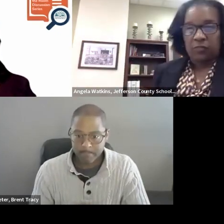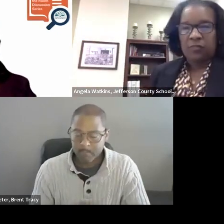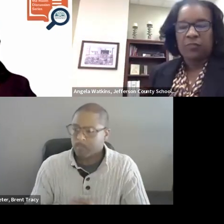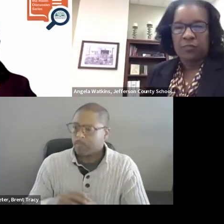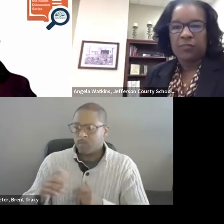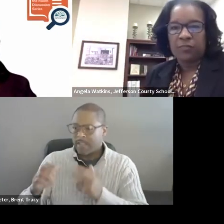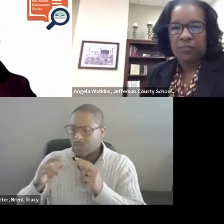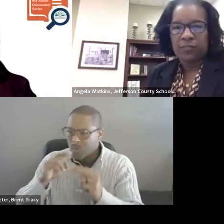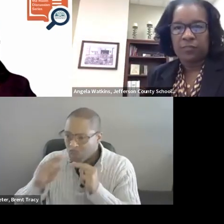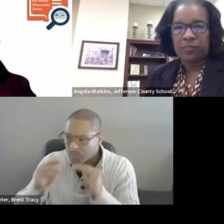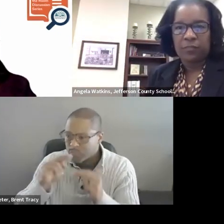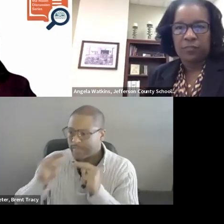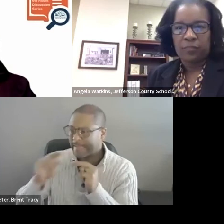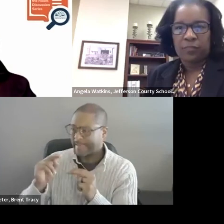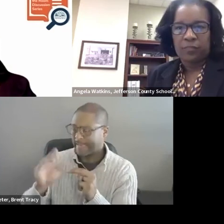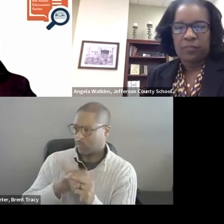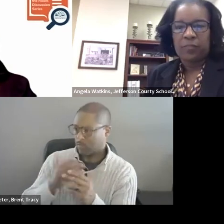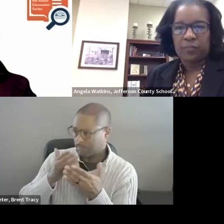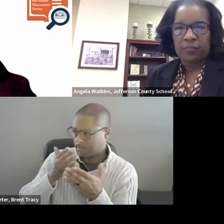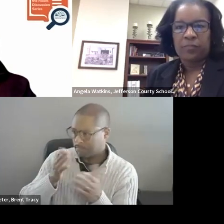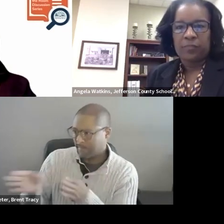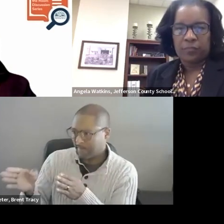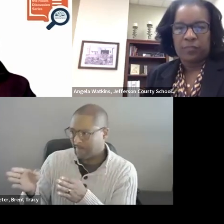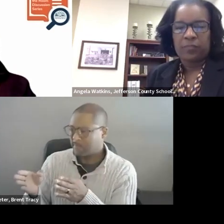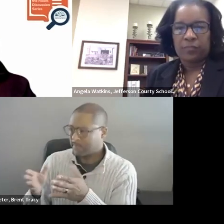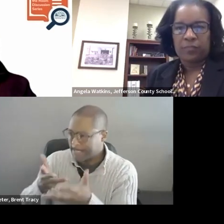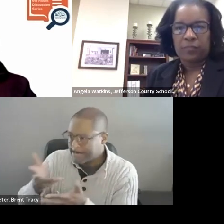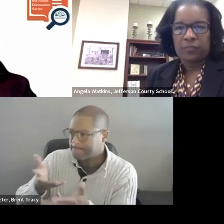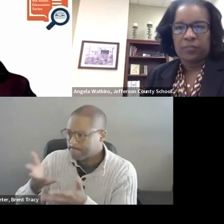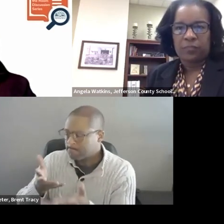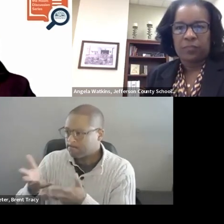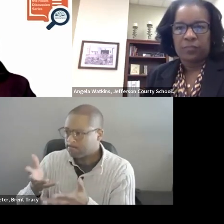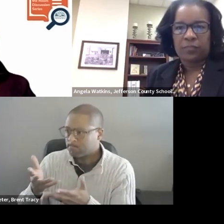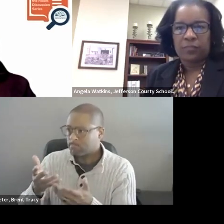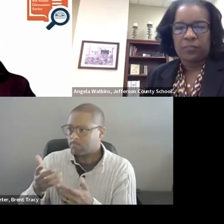do with an action and making sure everyone understands why we have chosen those specific actions.